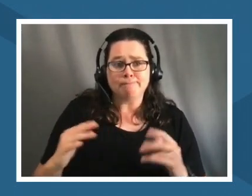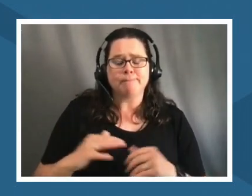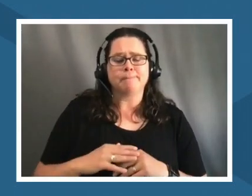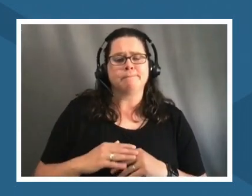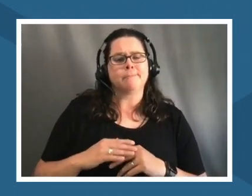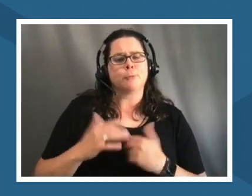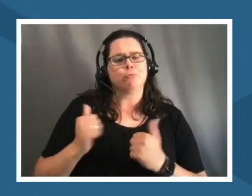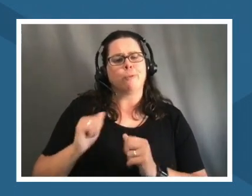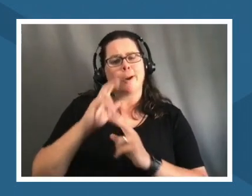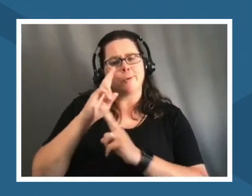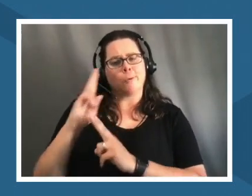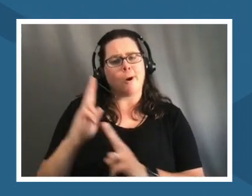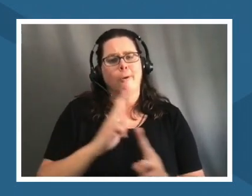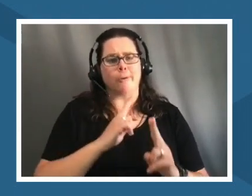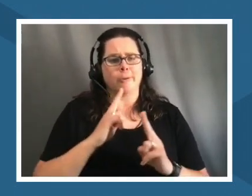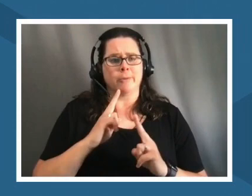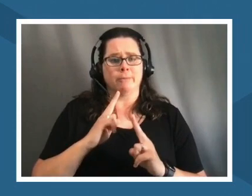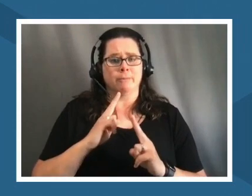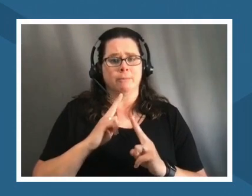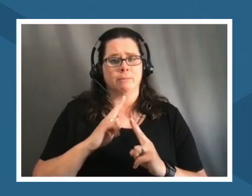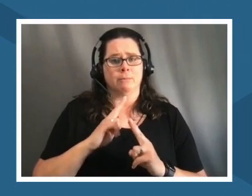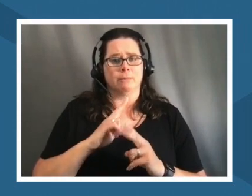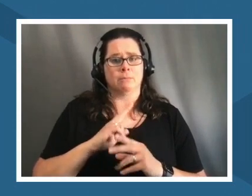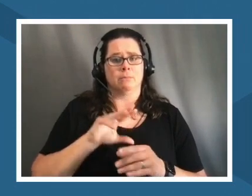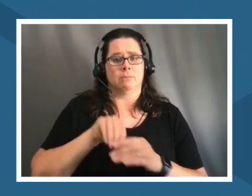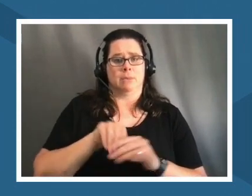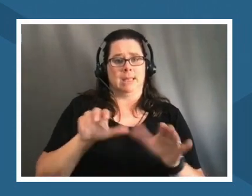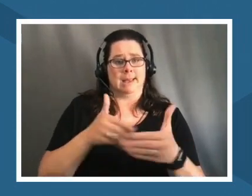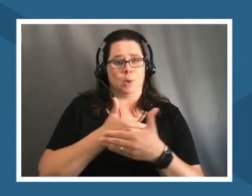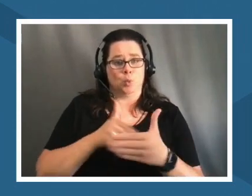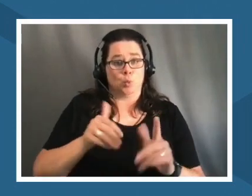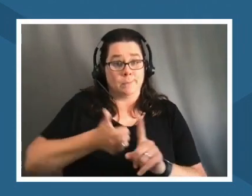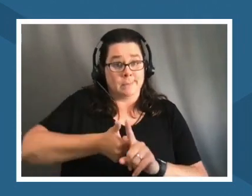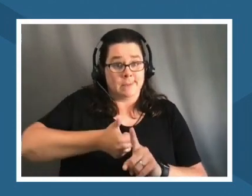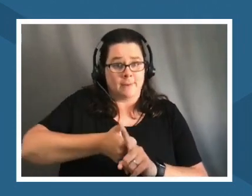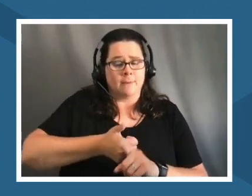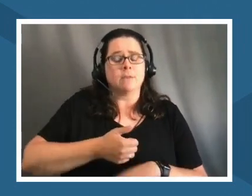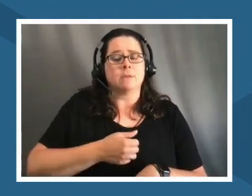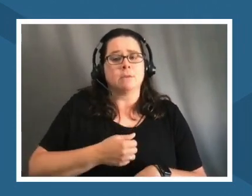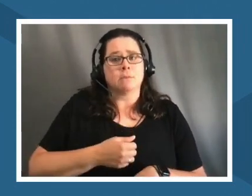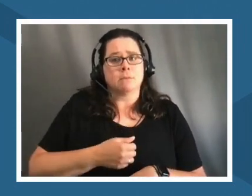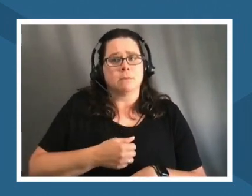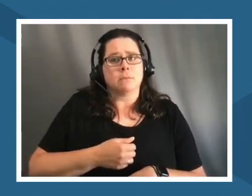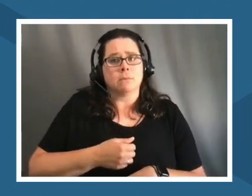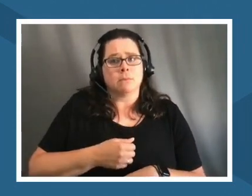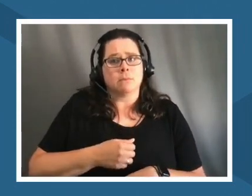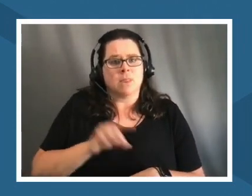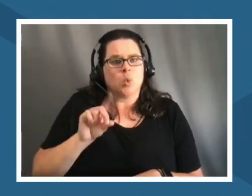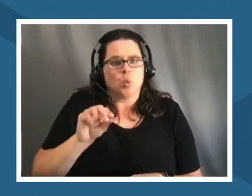within the context of the classroom is